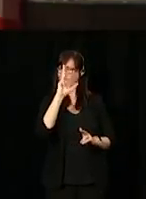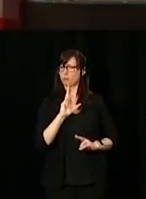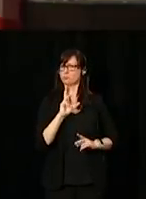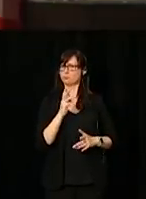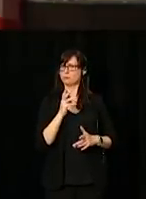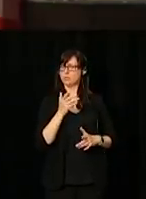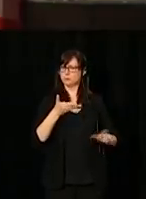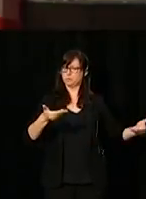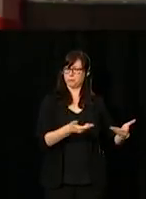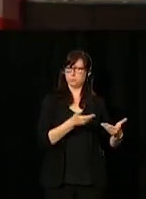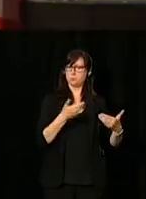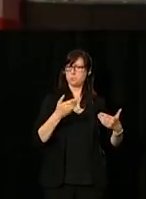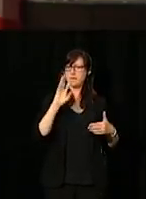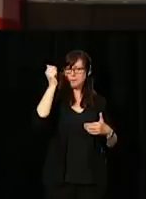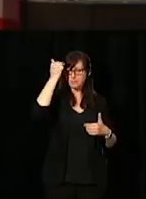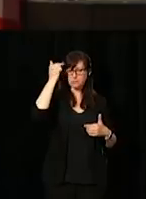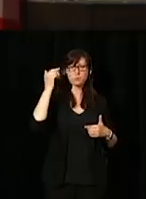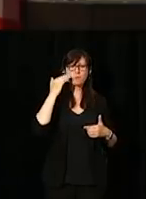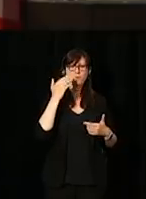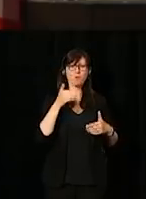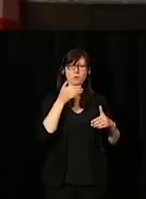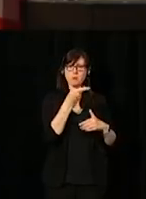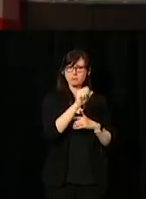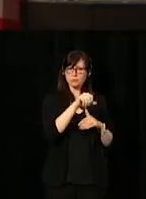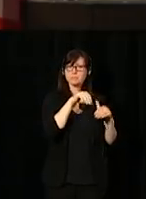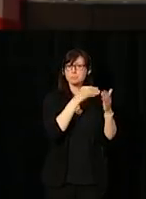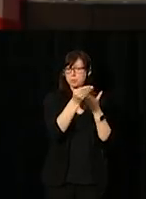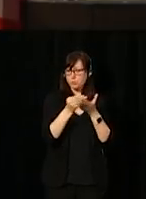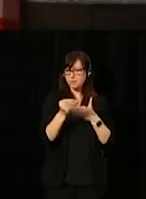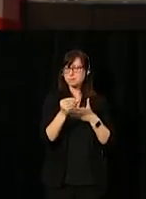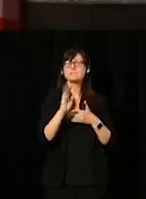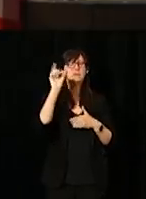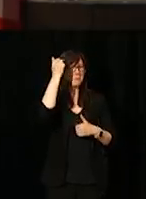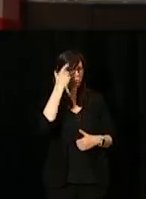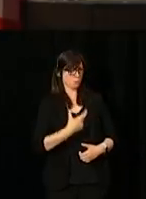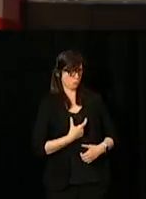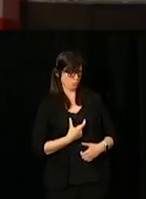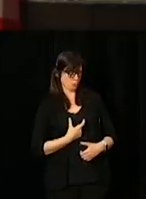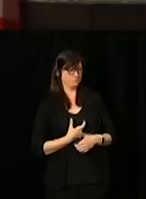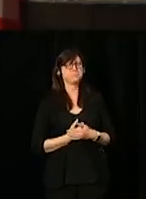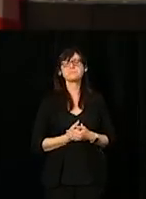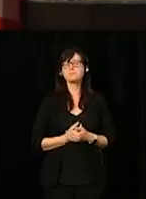for public services and procurement and accessibility, Carla Qualtrough. [Speaking in French]